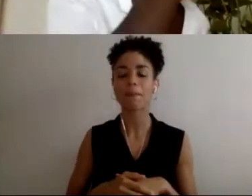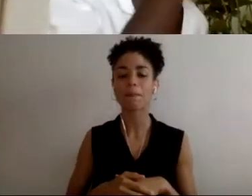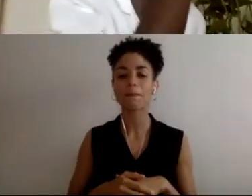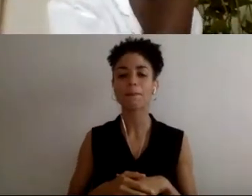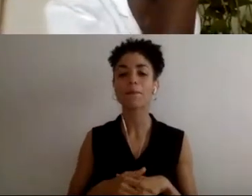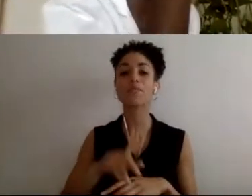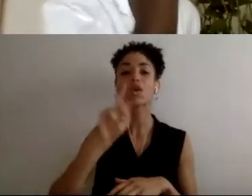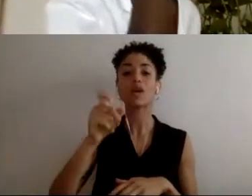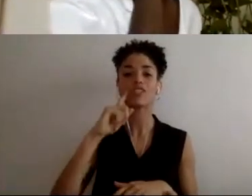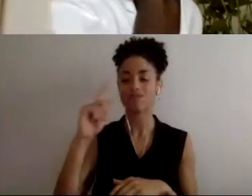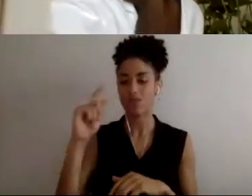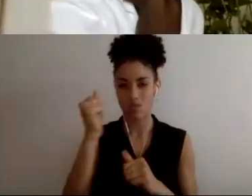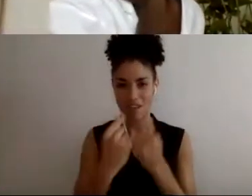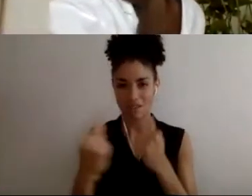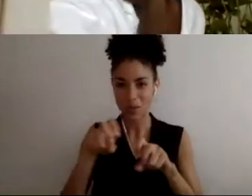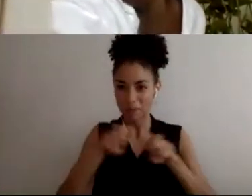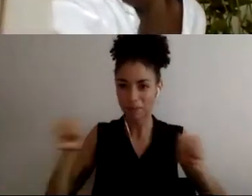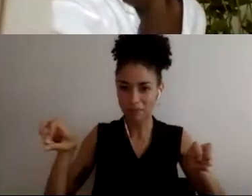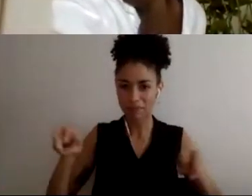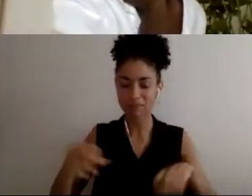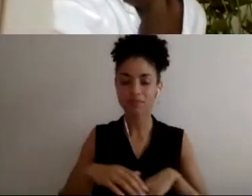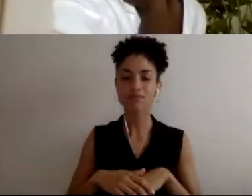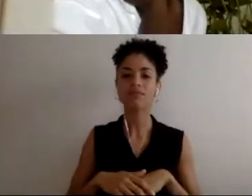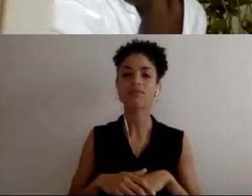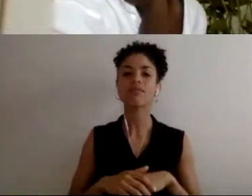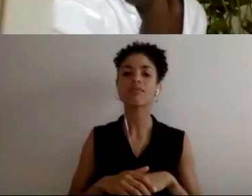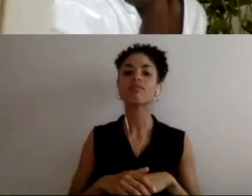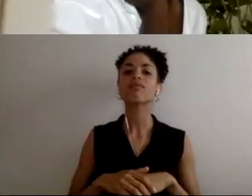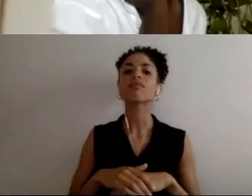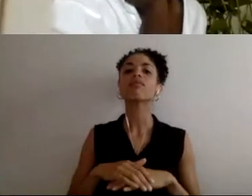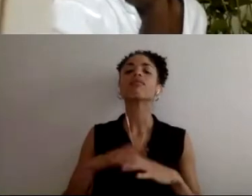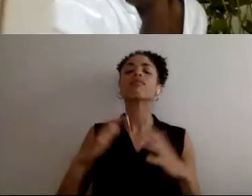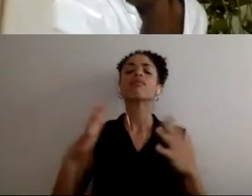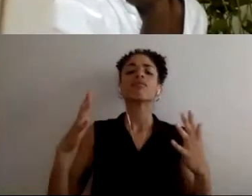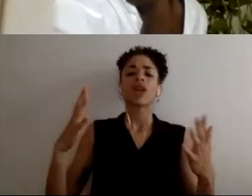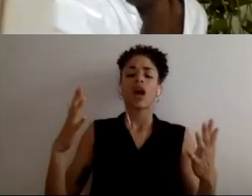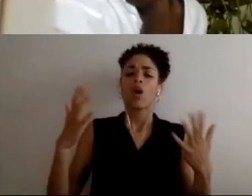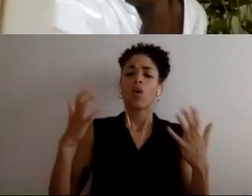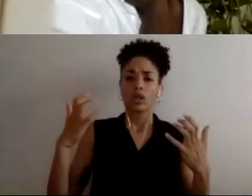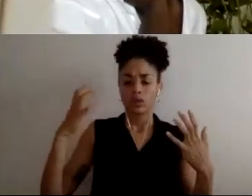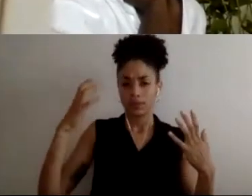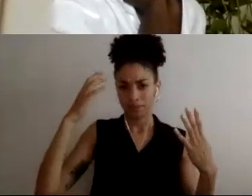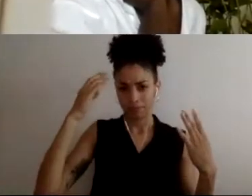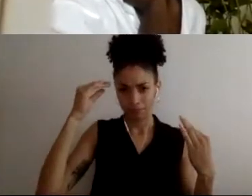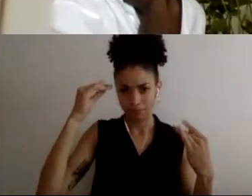of you. I want to just reflect on the fact that we are currently at, or very